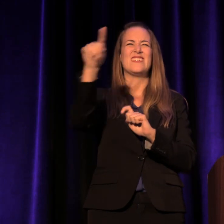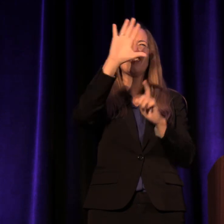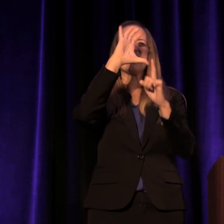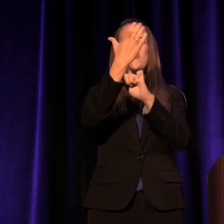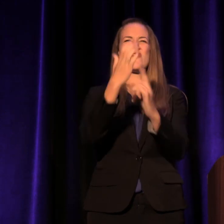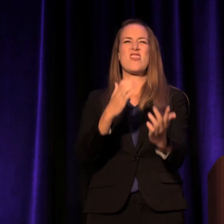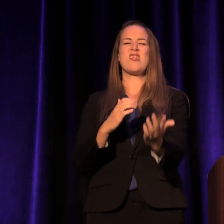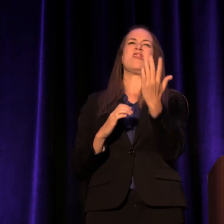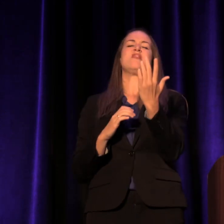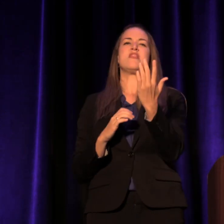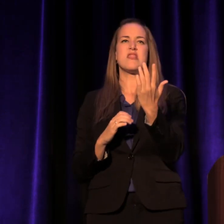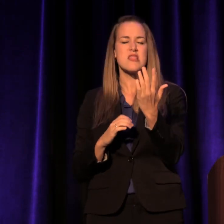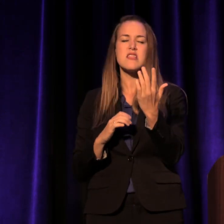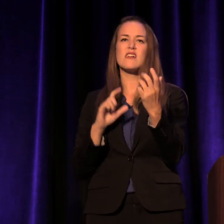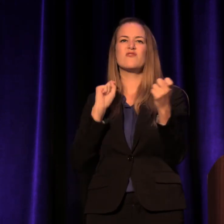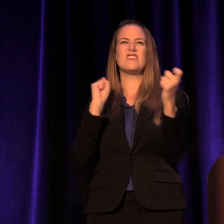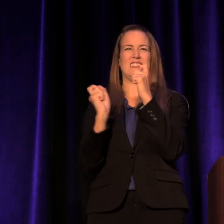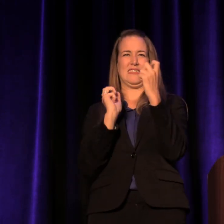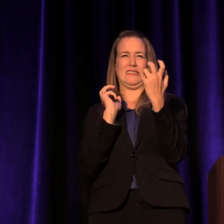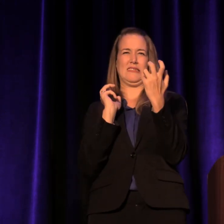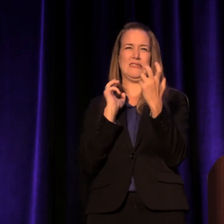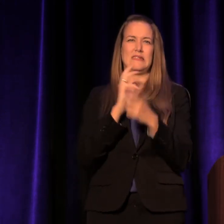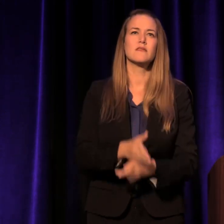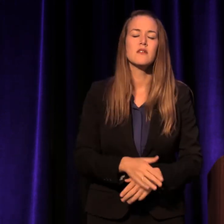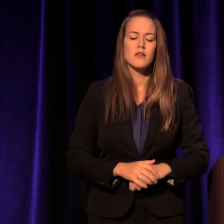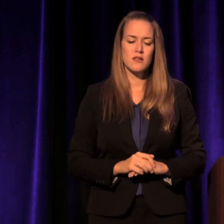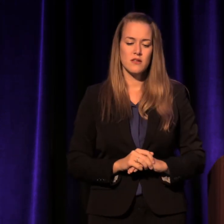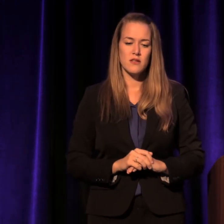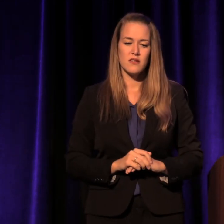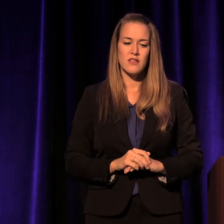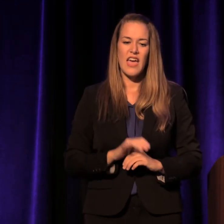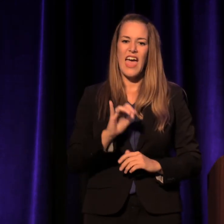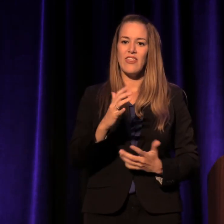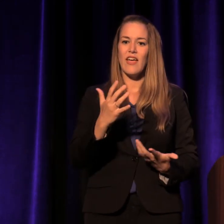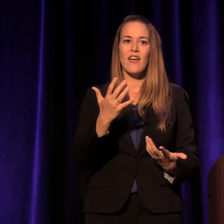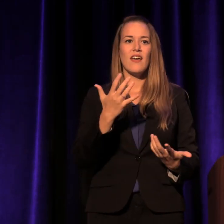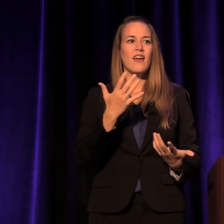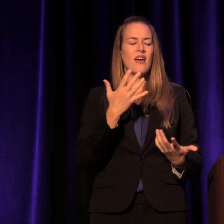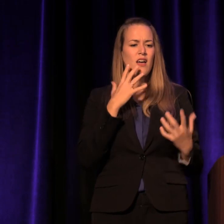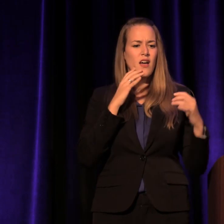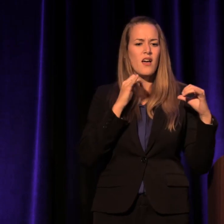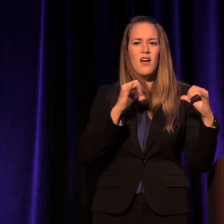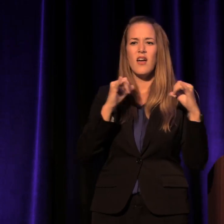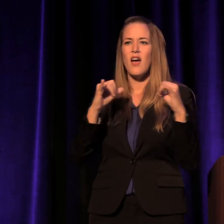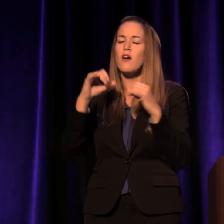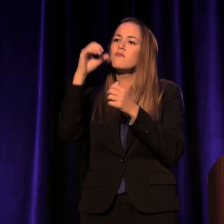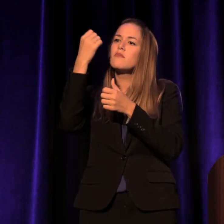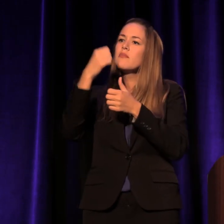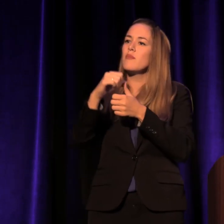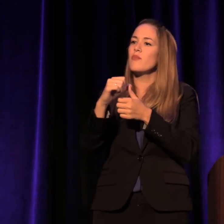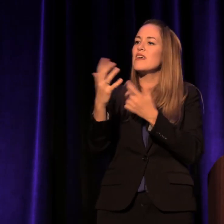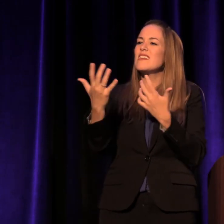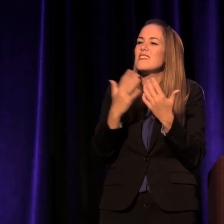I hope we learn to admit that we carry the trace of one another, no matter who you are,